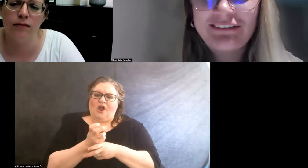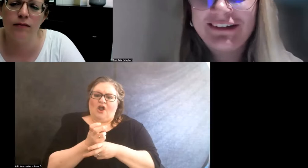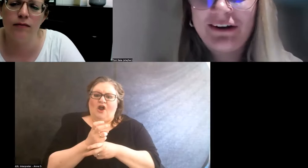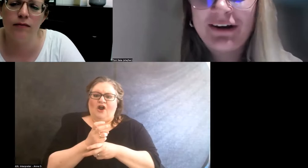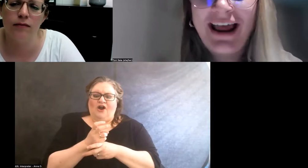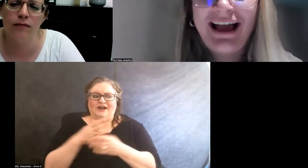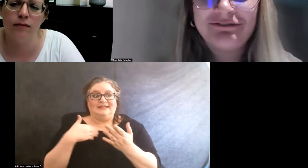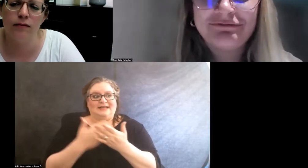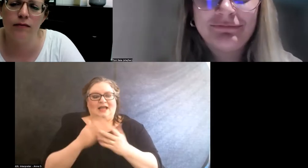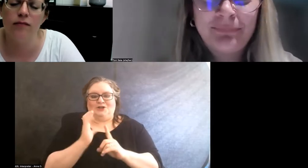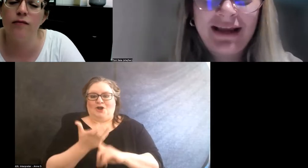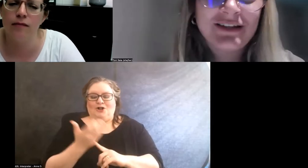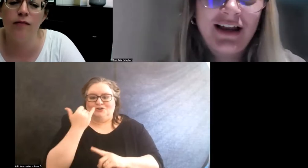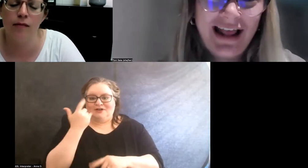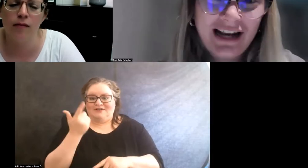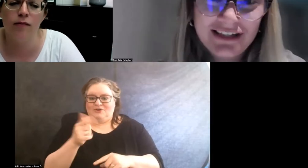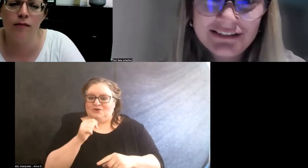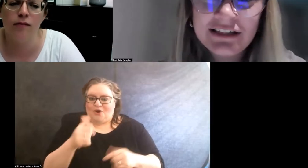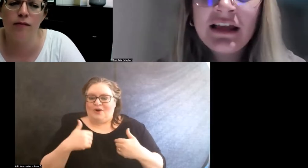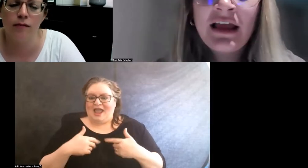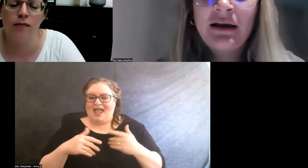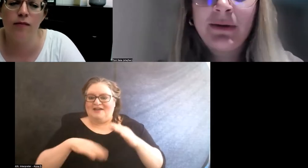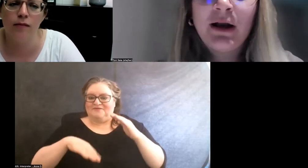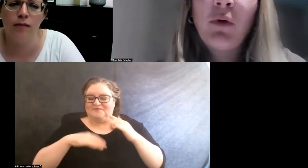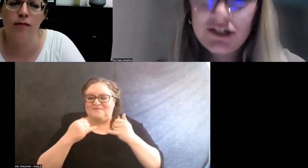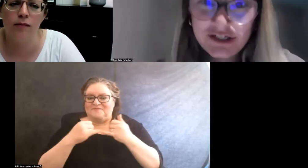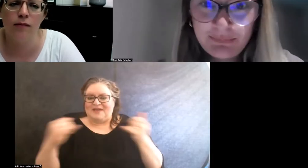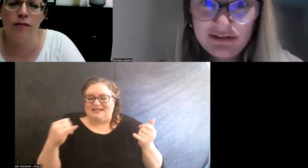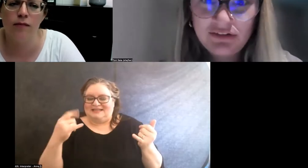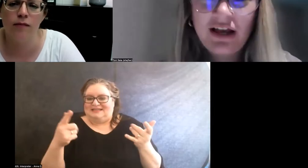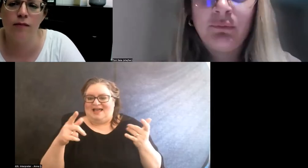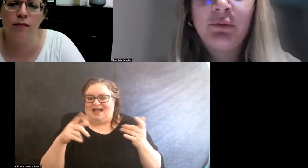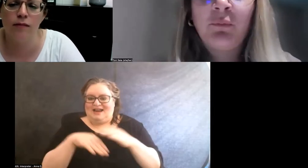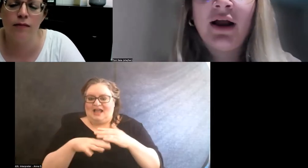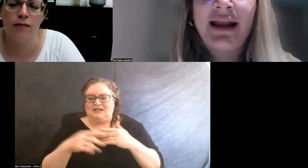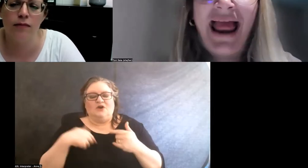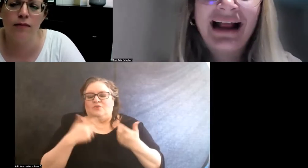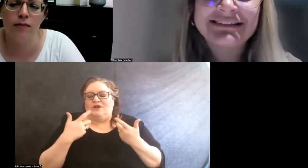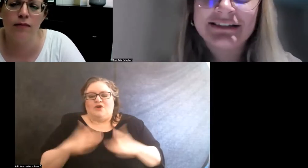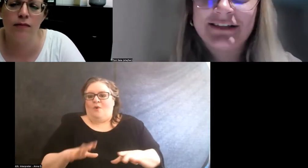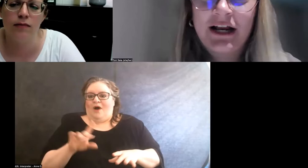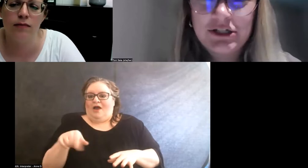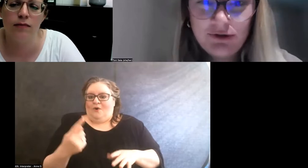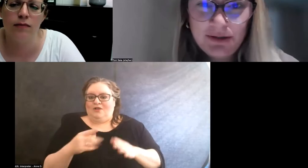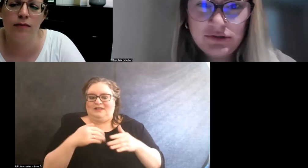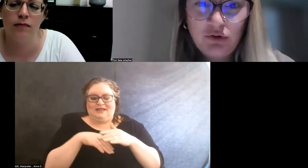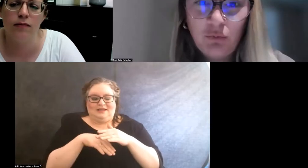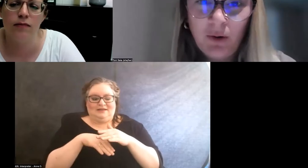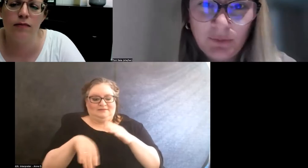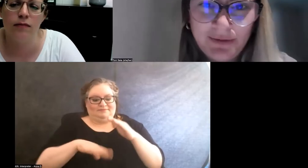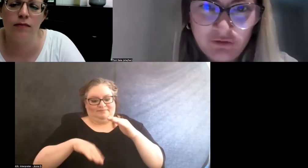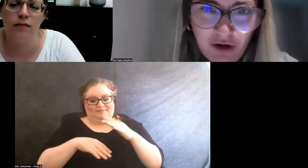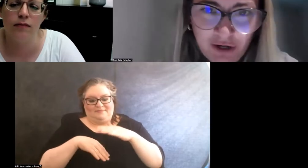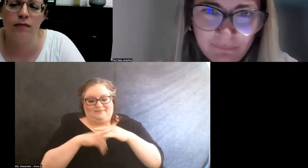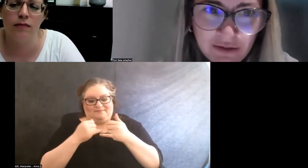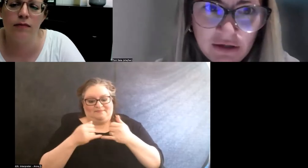if you don't have baseline access. And we don't want just baseline, we want access that contributes to a welcoming environment.